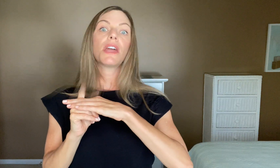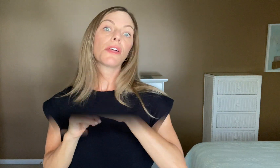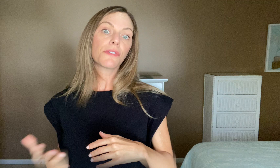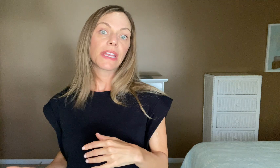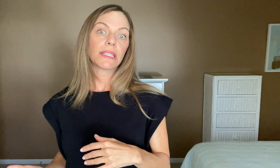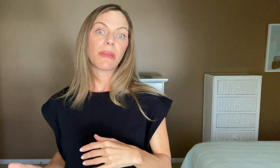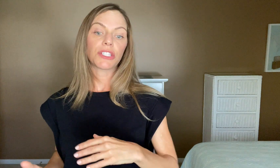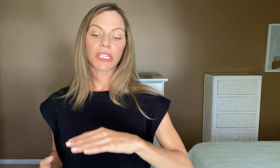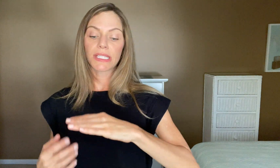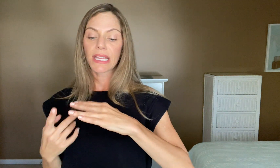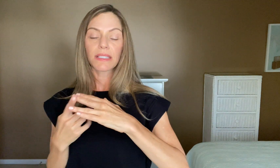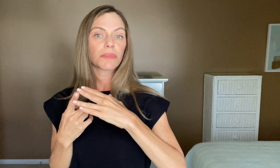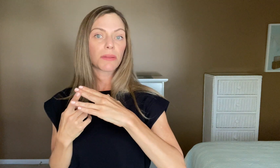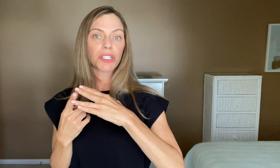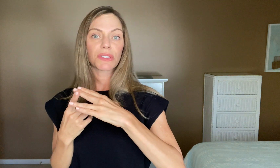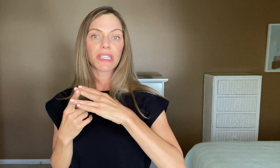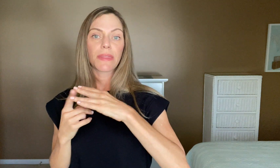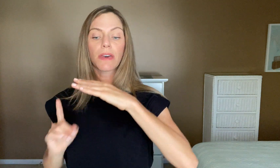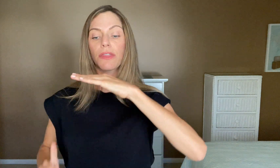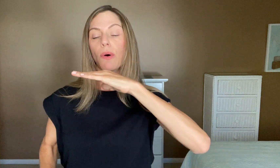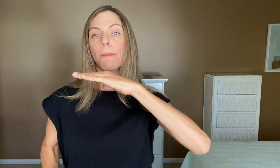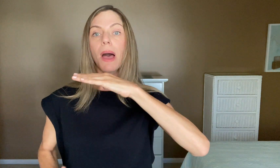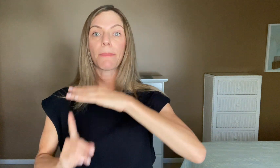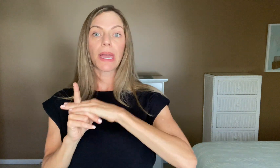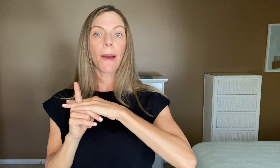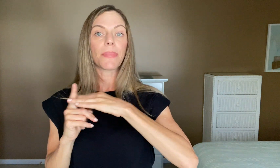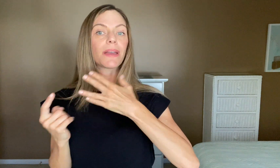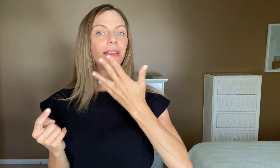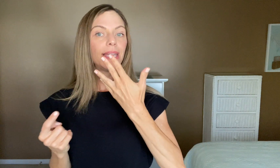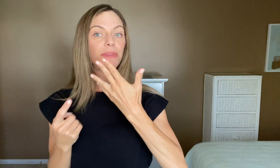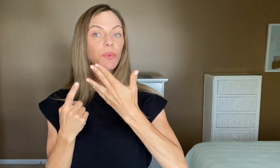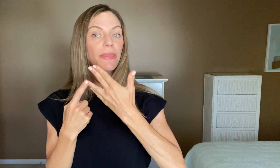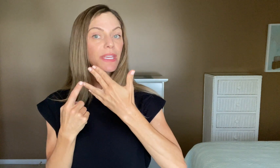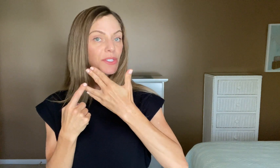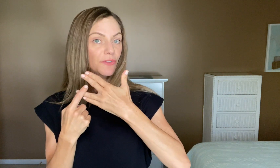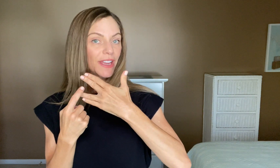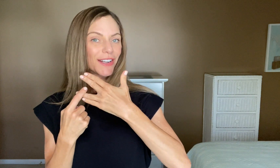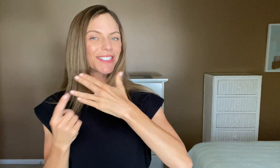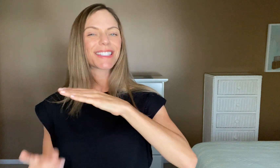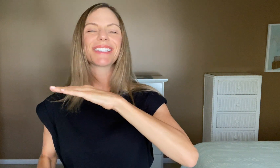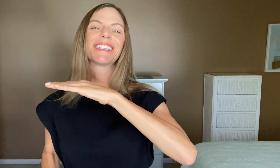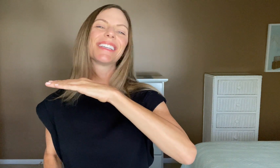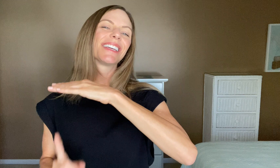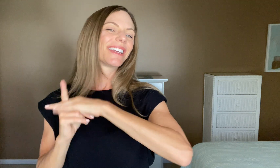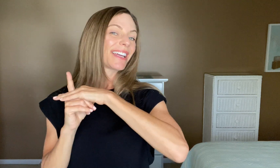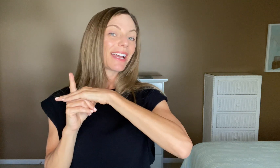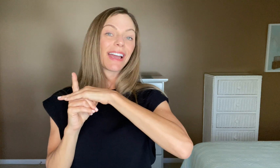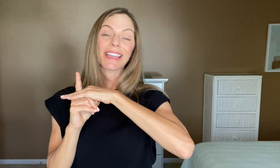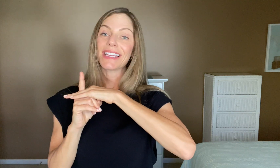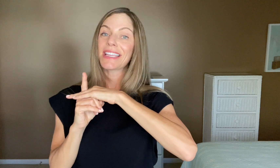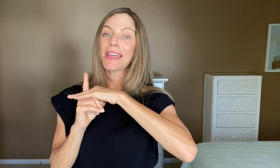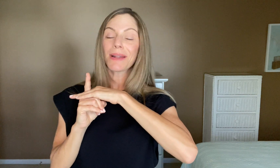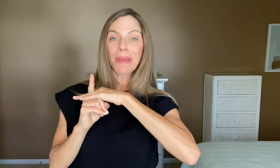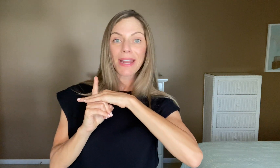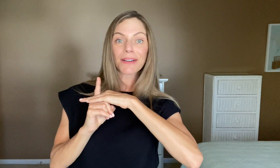Another thing to mention is that sometimes you'll see the thought popping up in between these two fingers. I can't say that it matters.